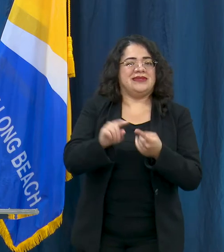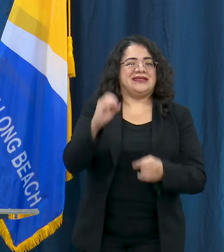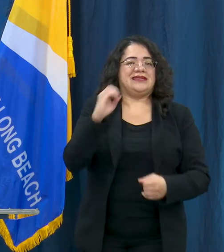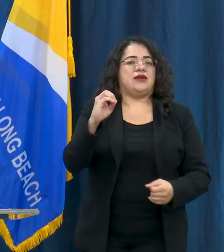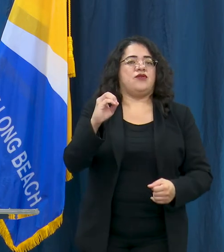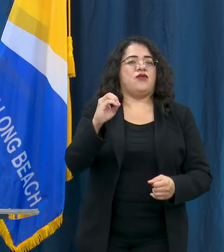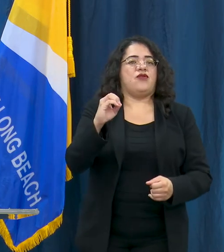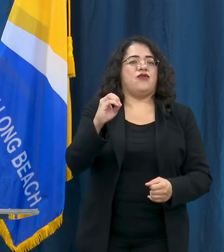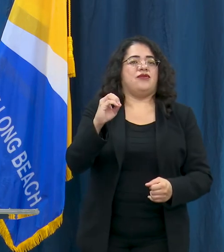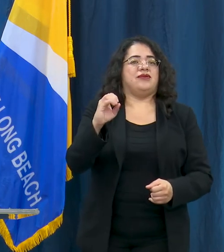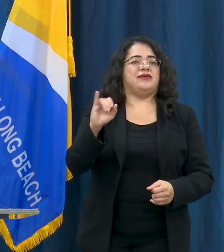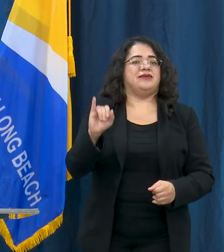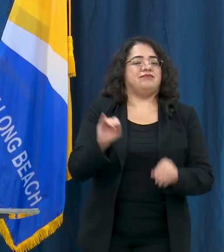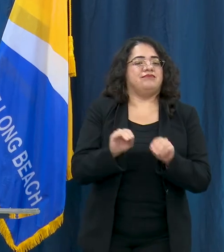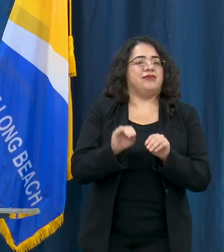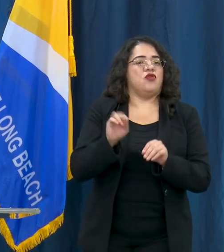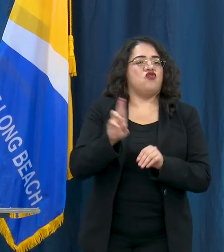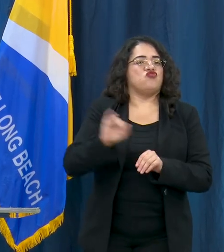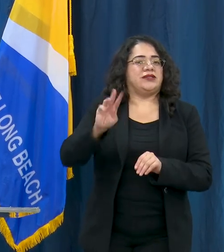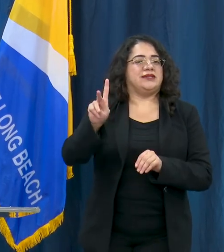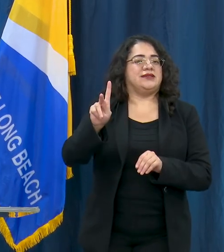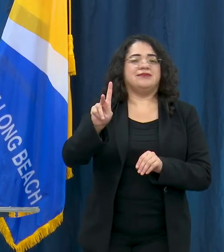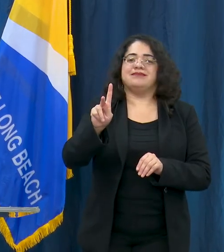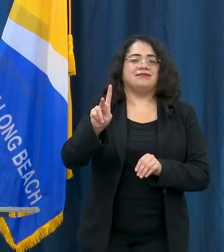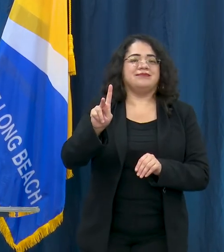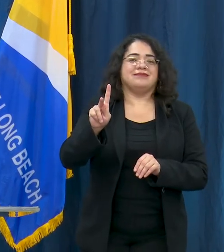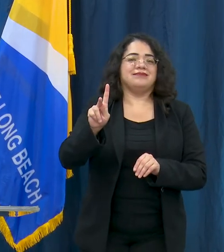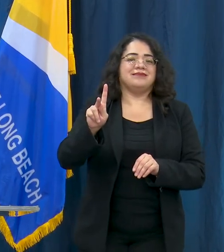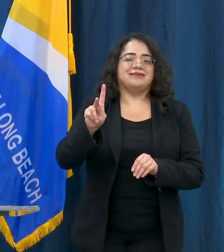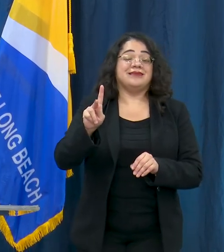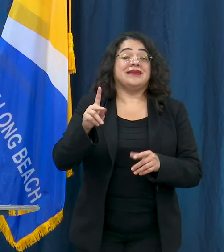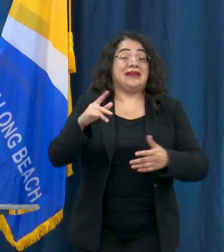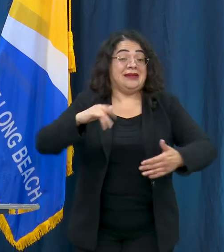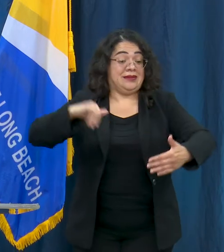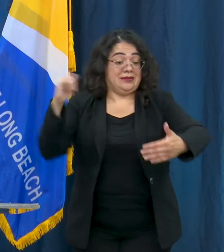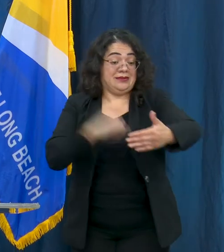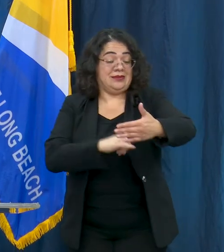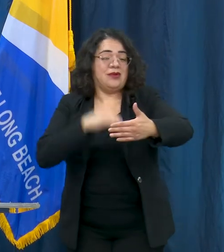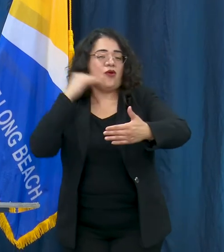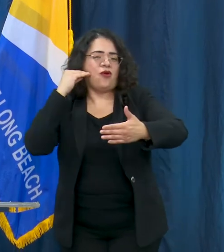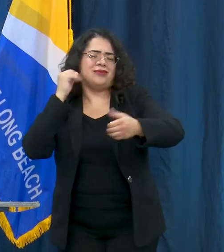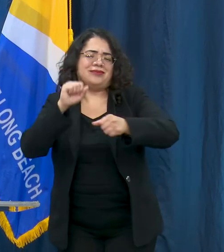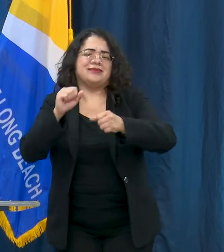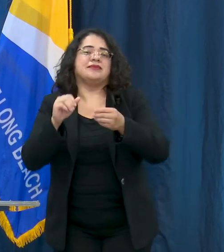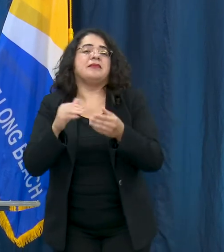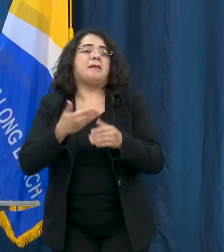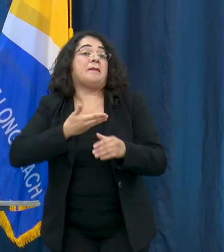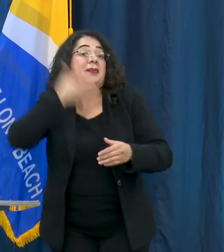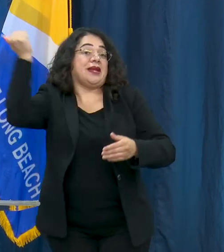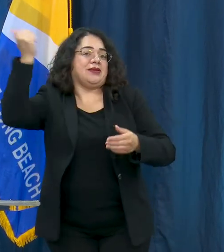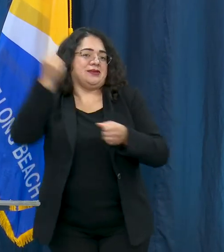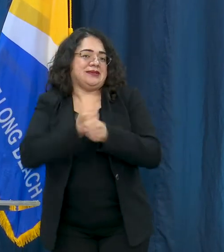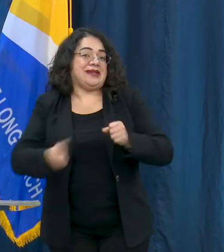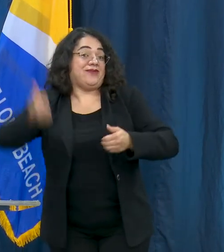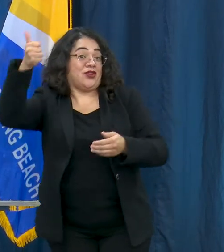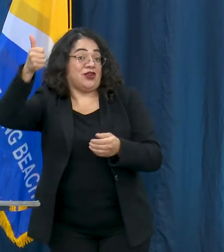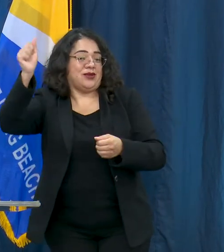We're still all safer at home. The risks of widespread community transmission are still a very real threat